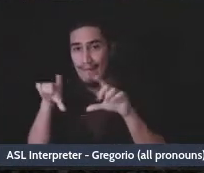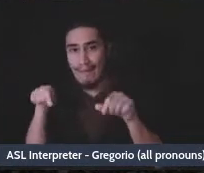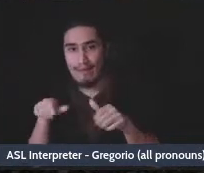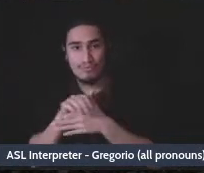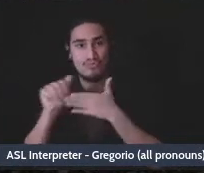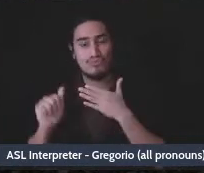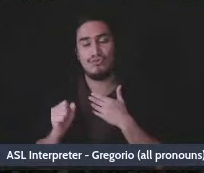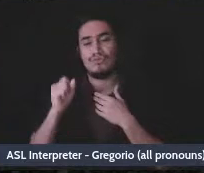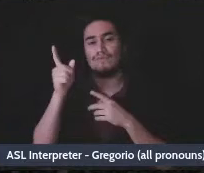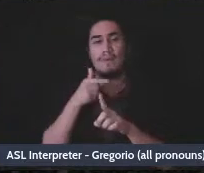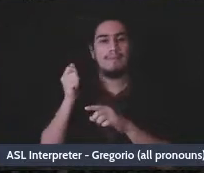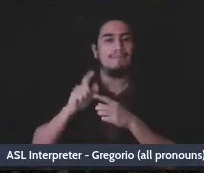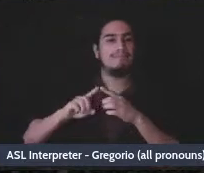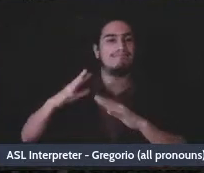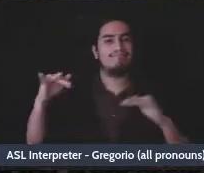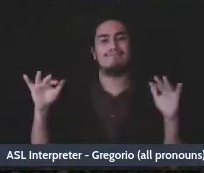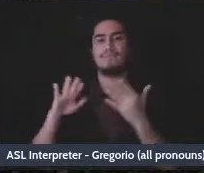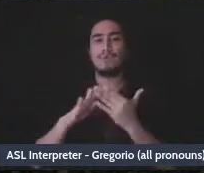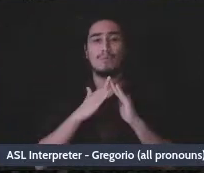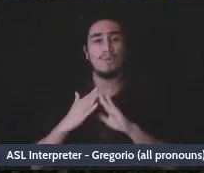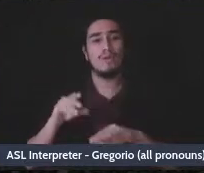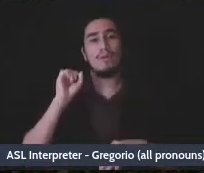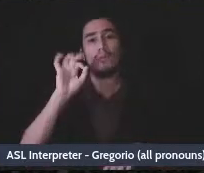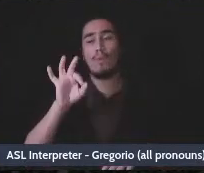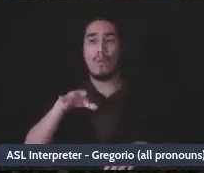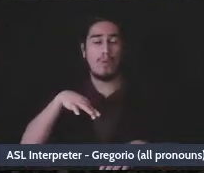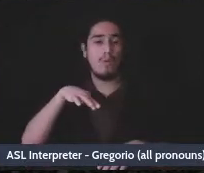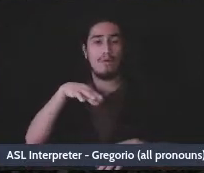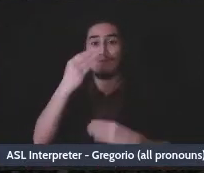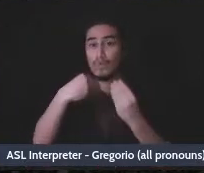in the community or in the form of groceries or other necessities that people might need.